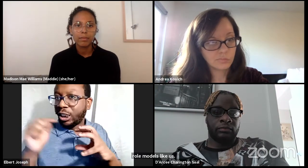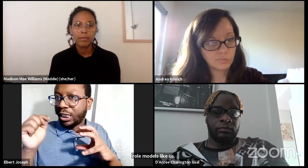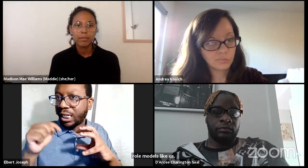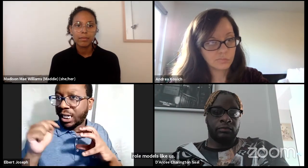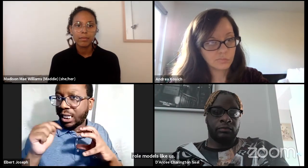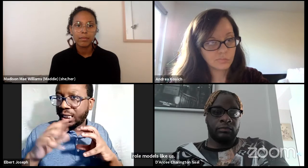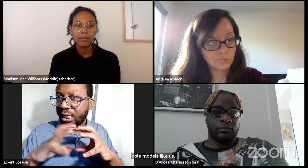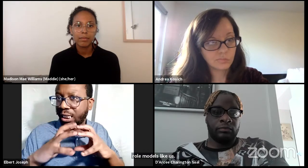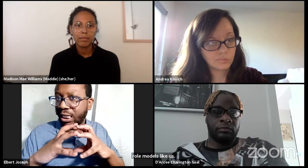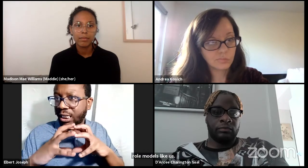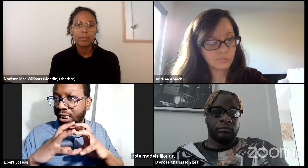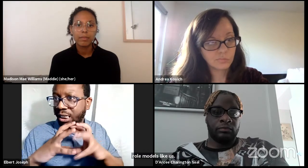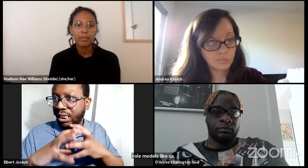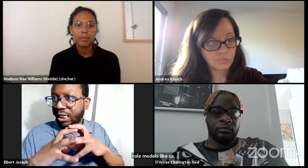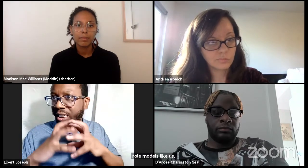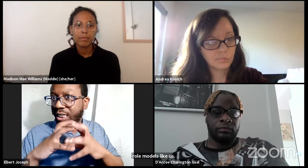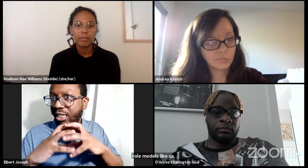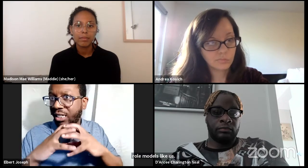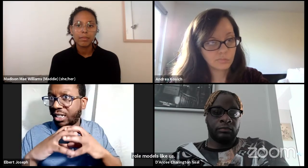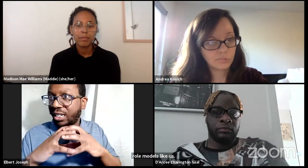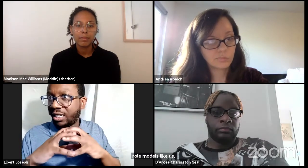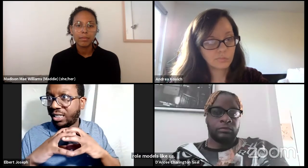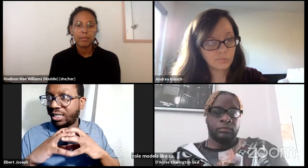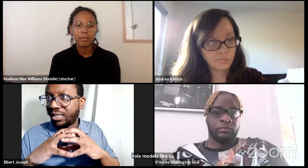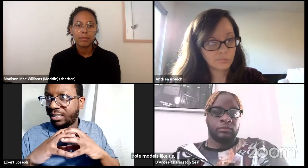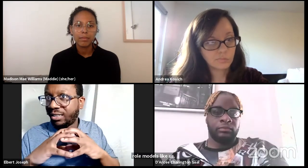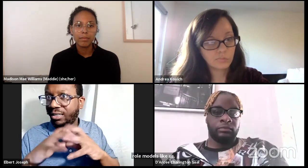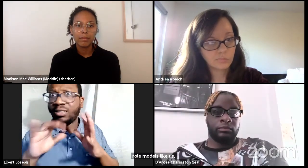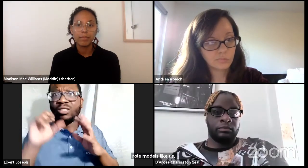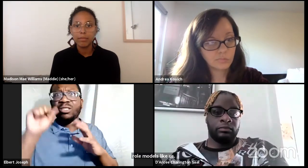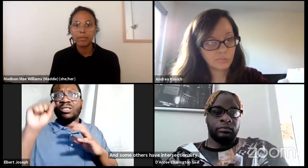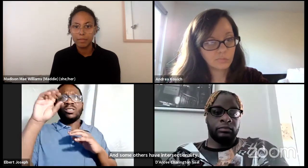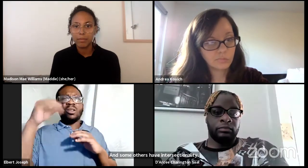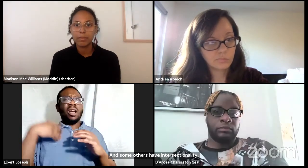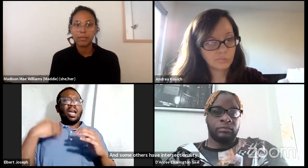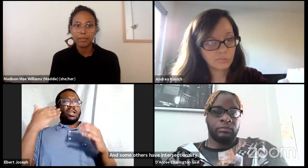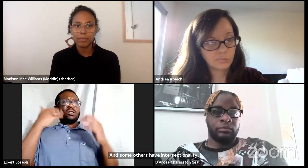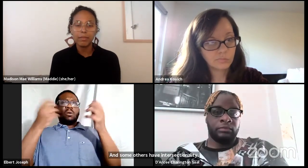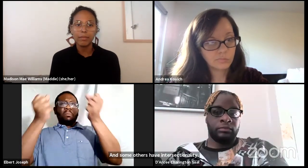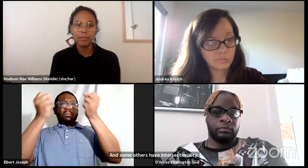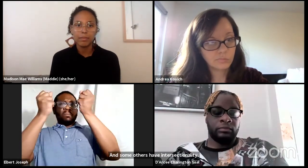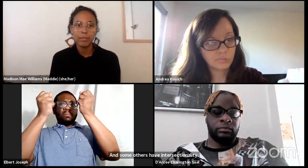that's our work in addition to our disabilities and that needs to be seen as well.